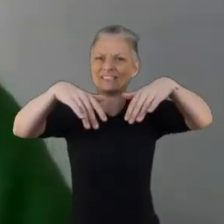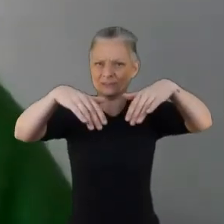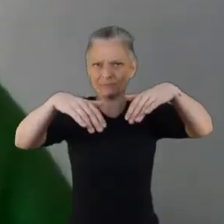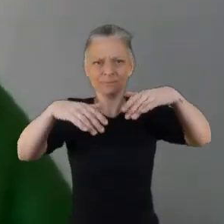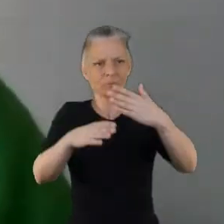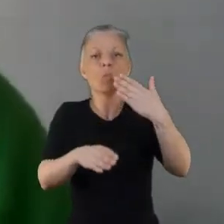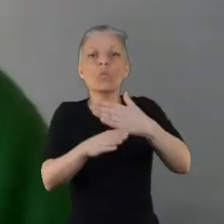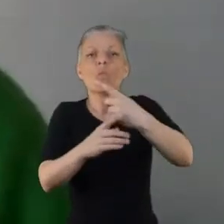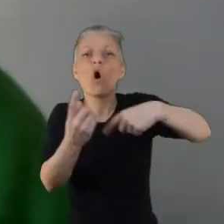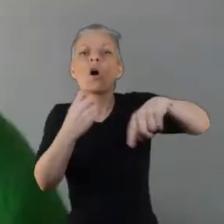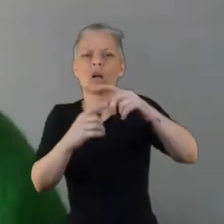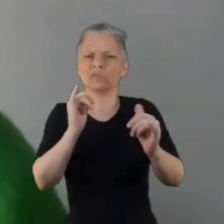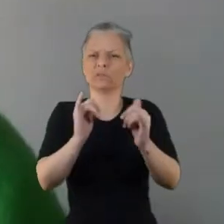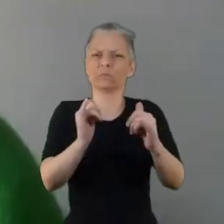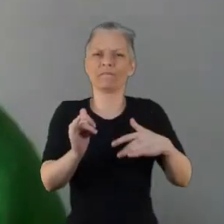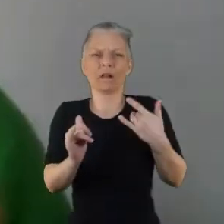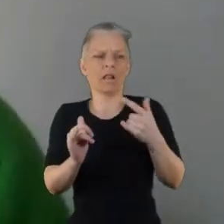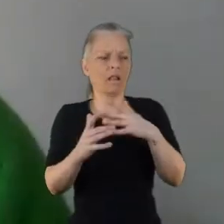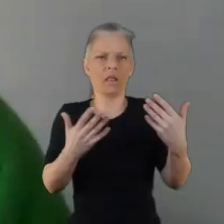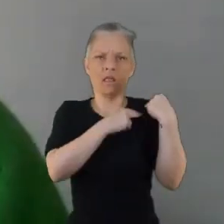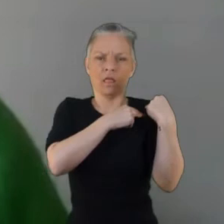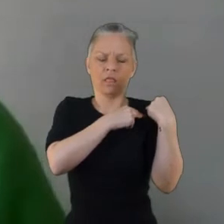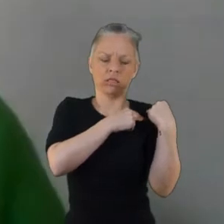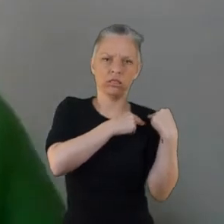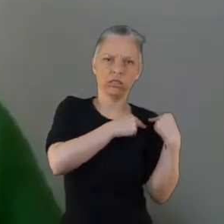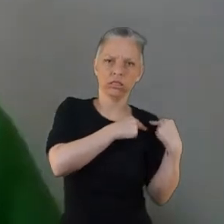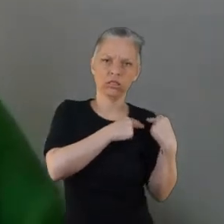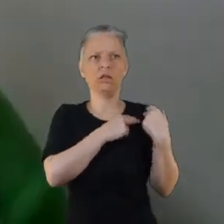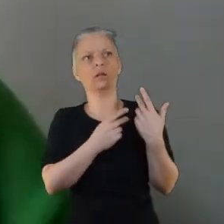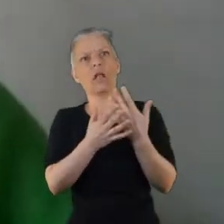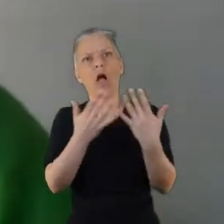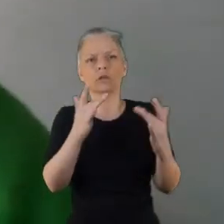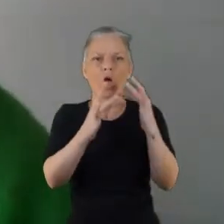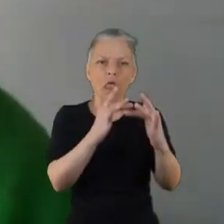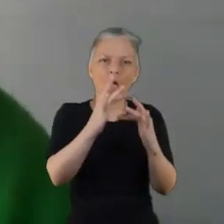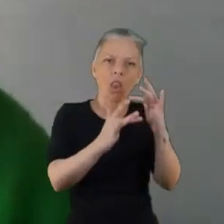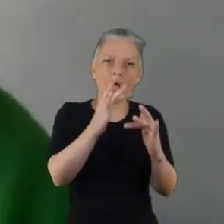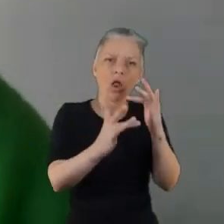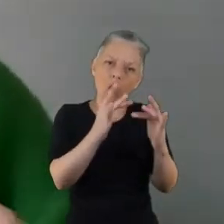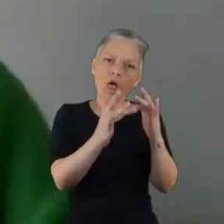are you doing how’s…”. And for me with this project taking an extra couple of online meetings with somebody to